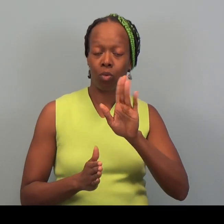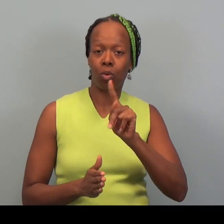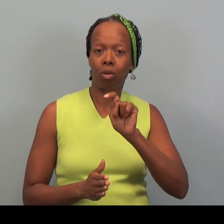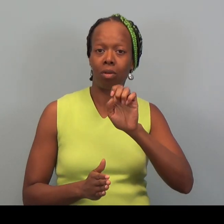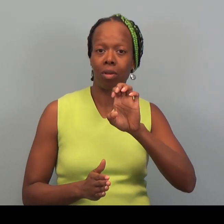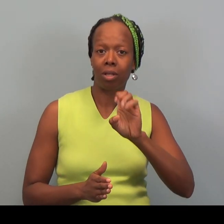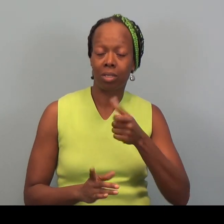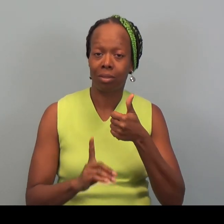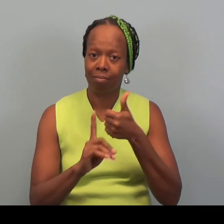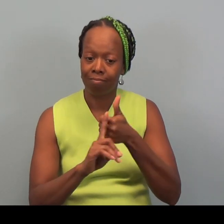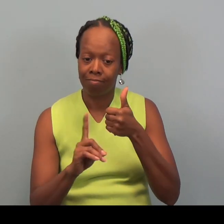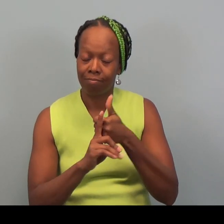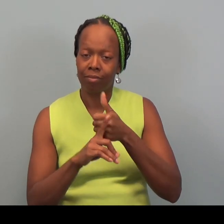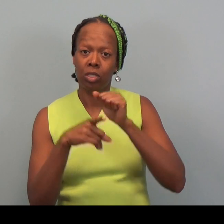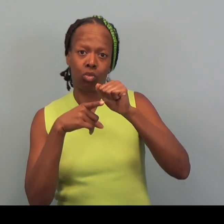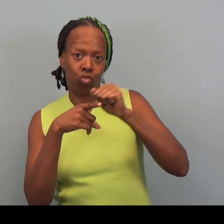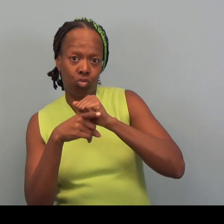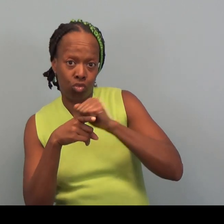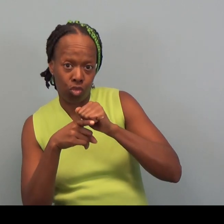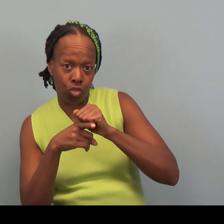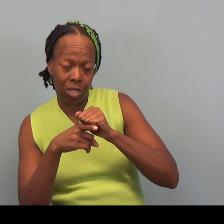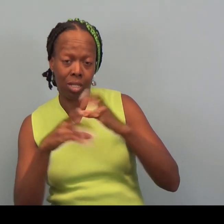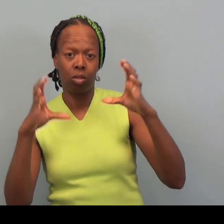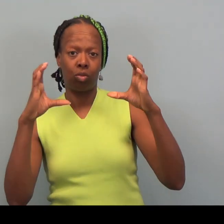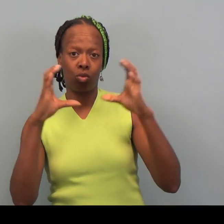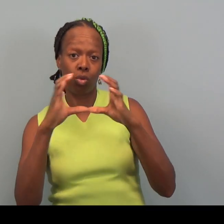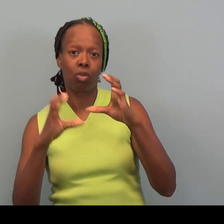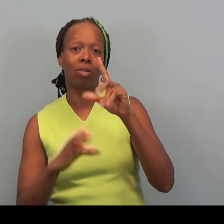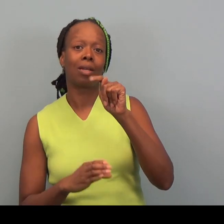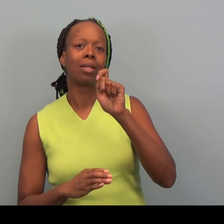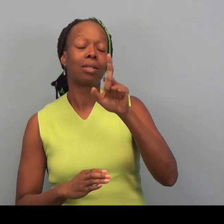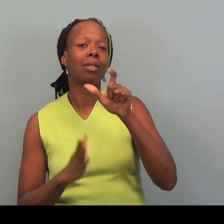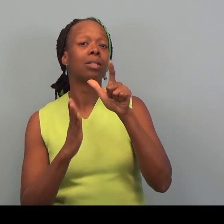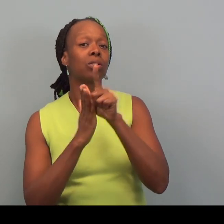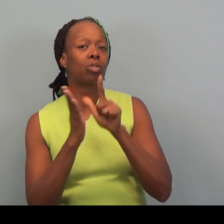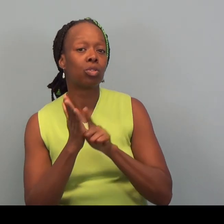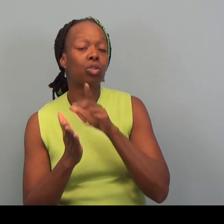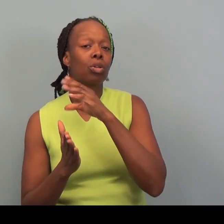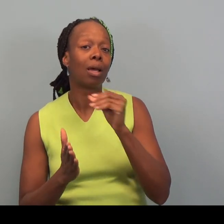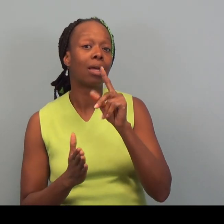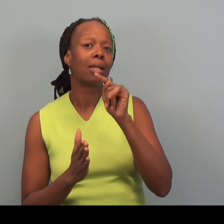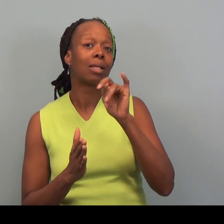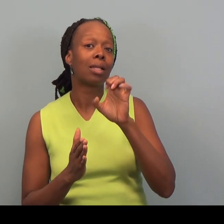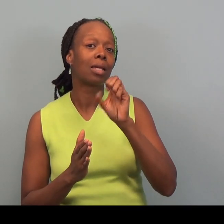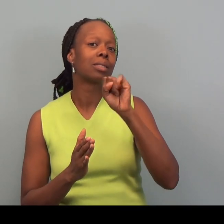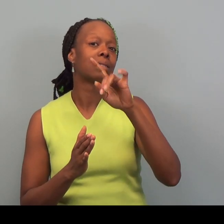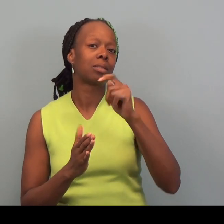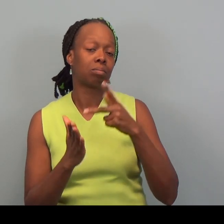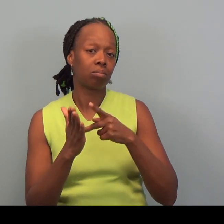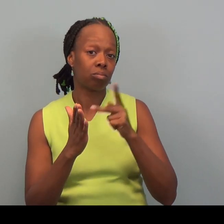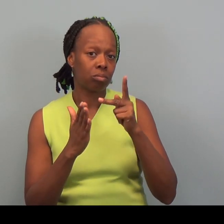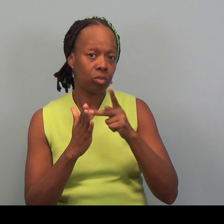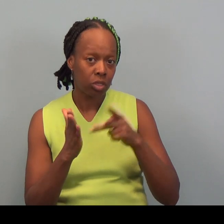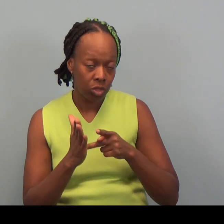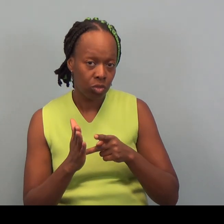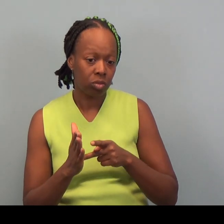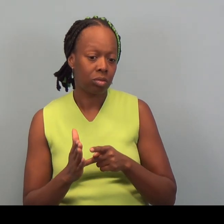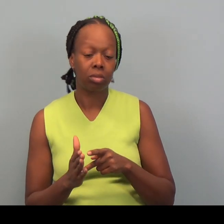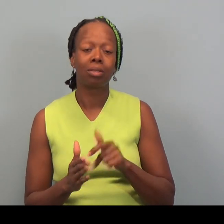is trained and certified in tax law and tax ID procedure. And they are not the last line of defense.